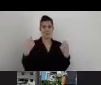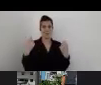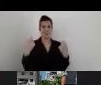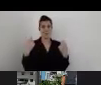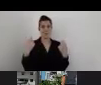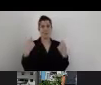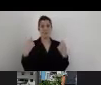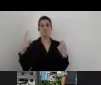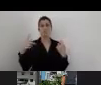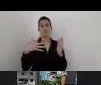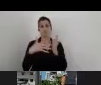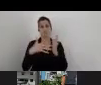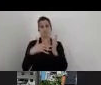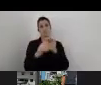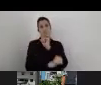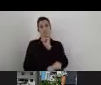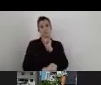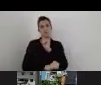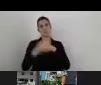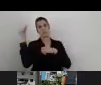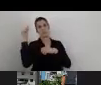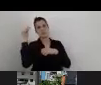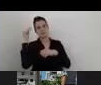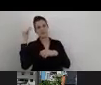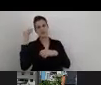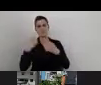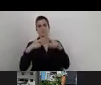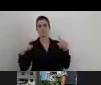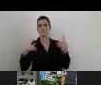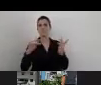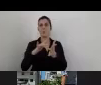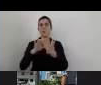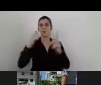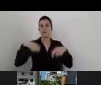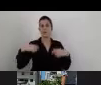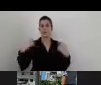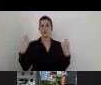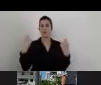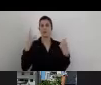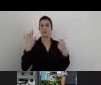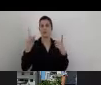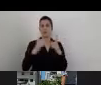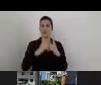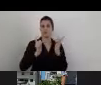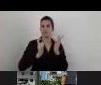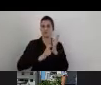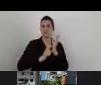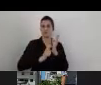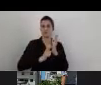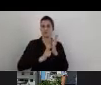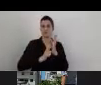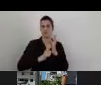in schools and all educational places they have accessibility and a lot of .